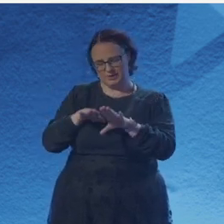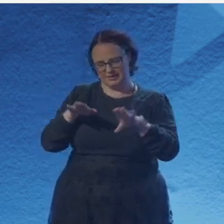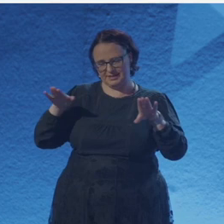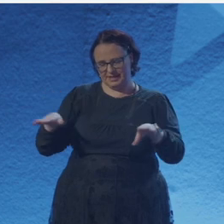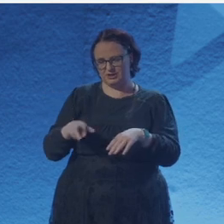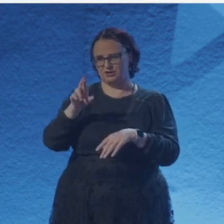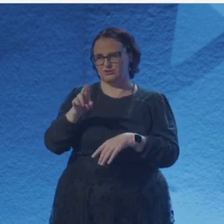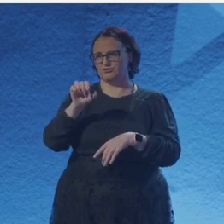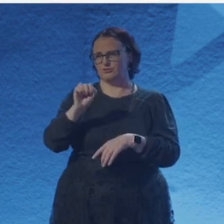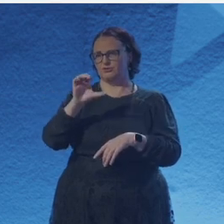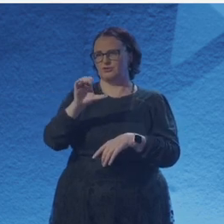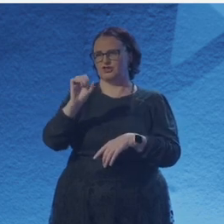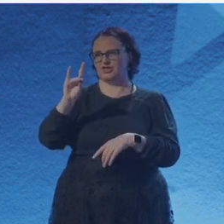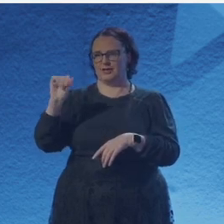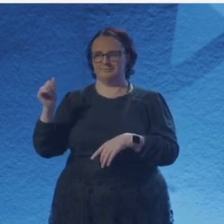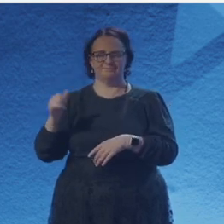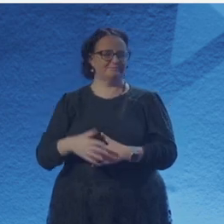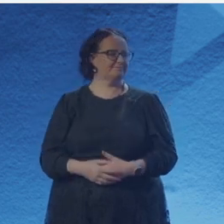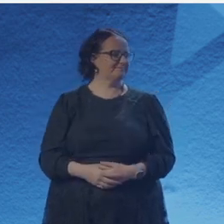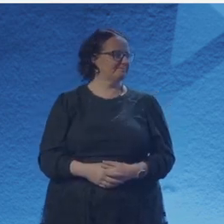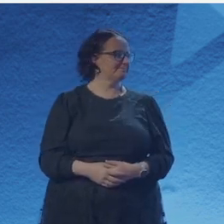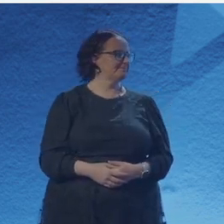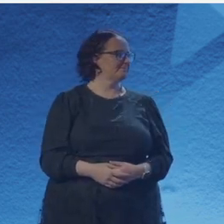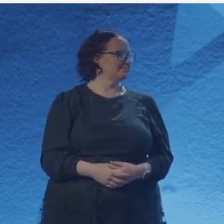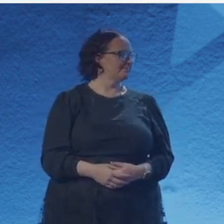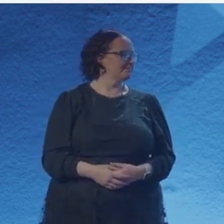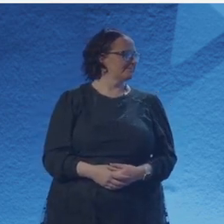Chai and spice bags are her constant companion as she works on projects